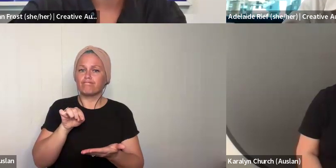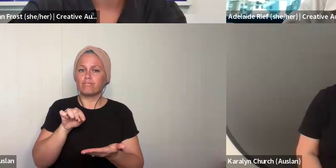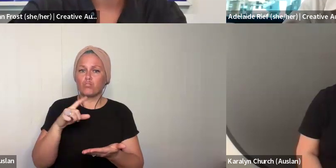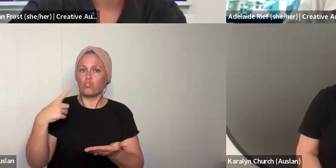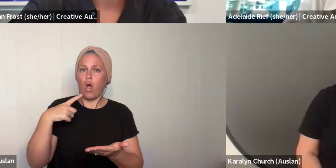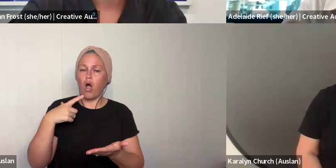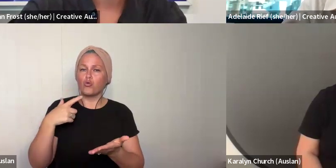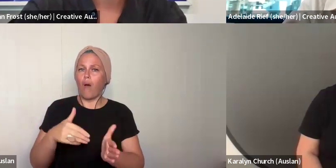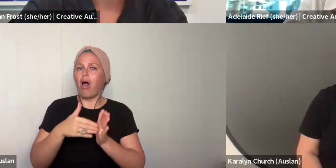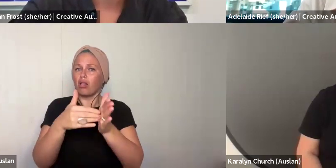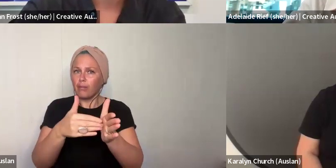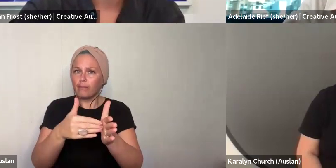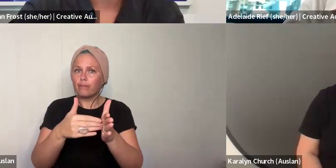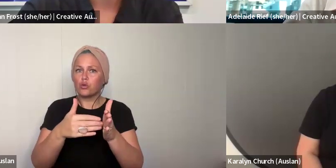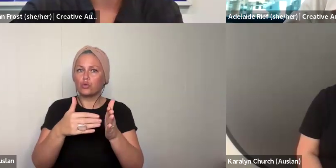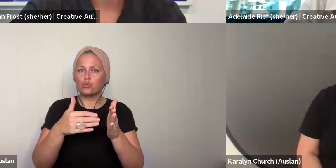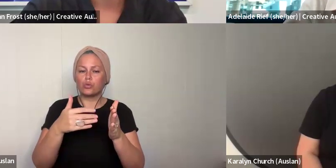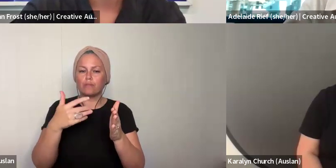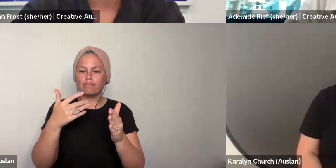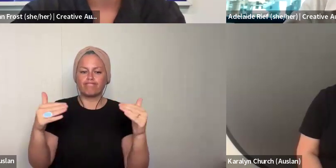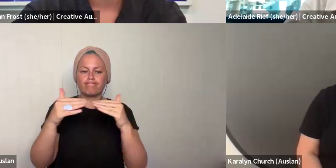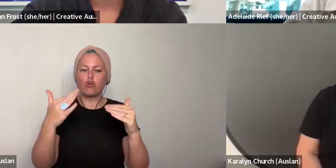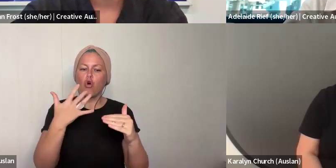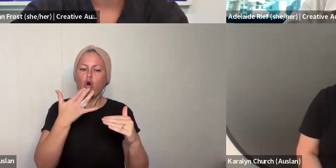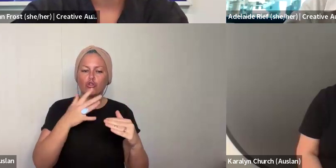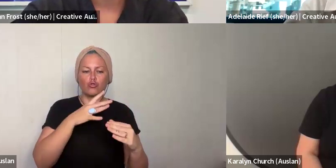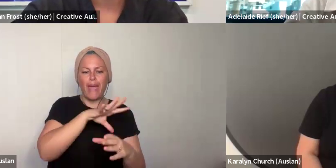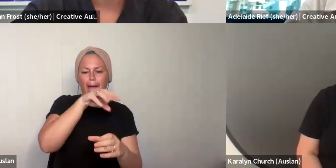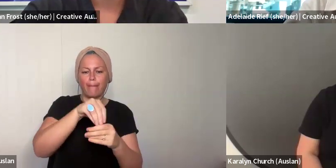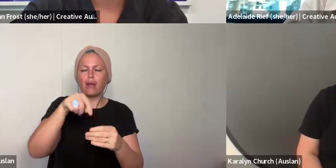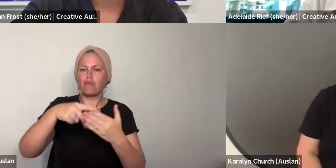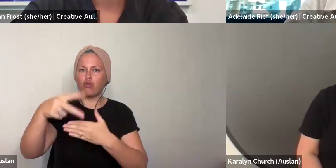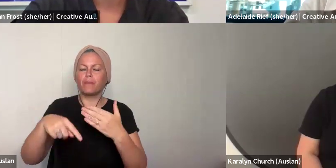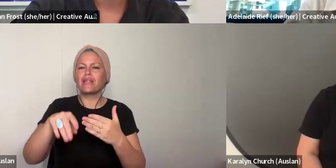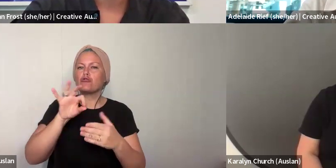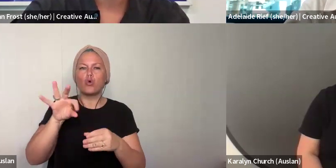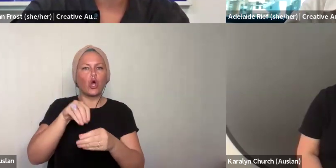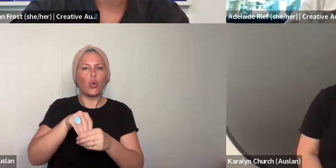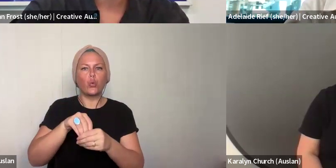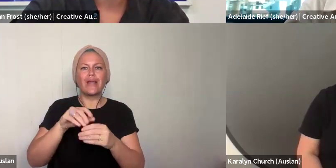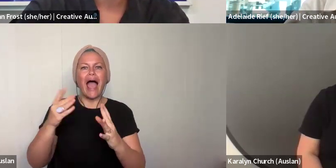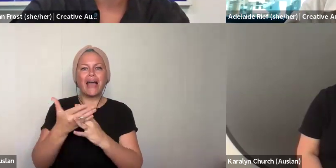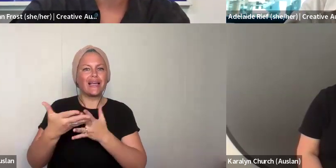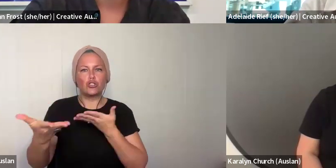or not people should TTS, that they would like to request the support payment. -- Tick yes. It is up to you. The